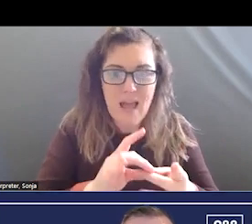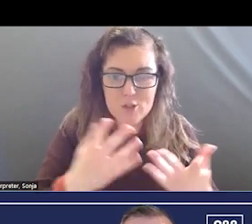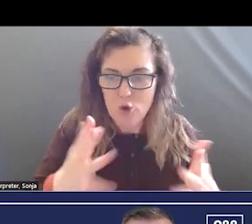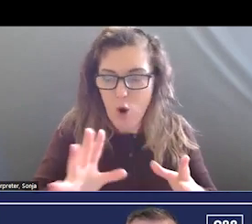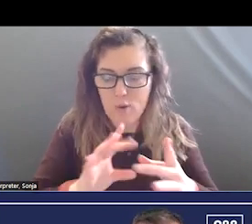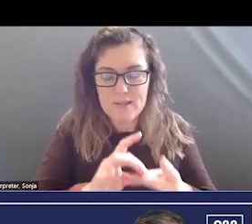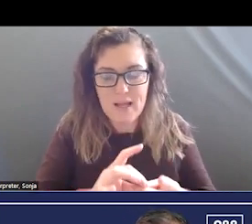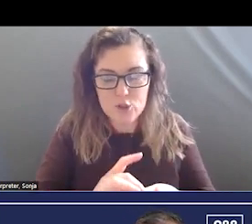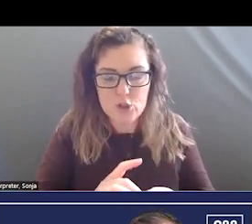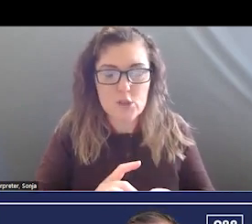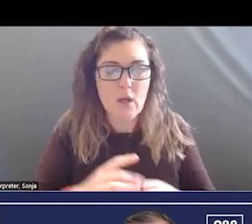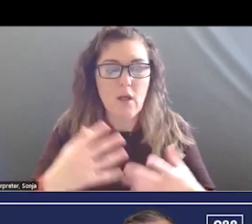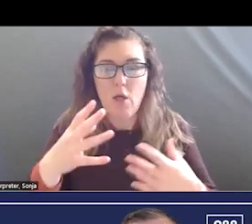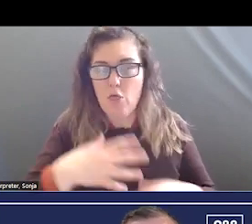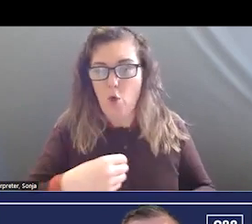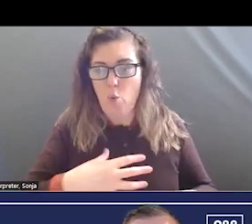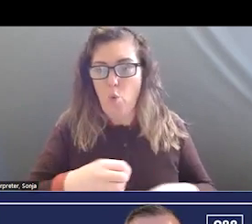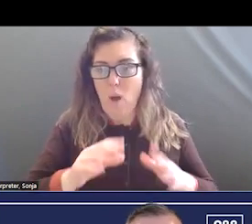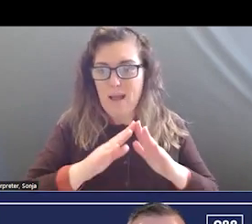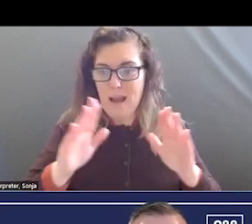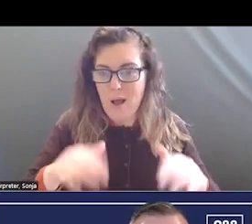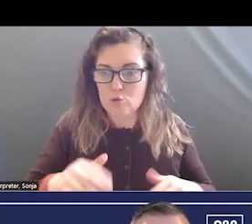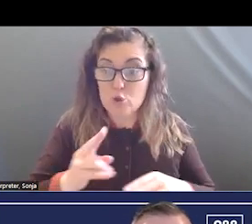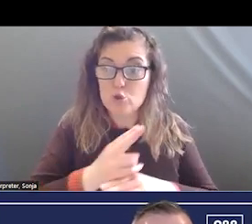THE WHITE HOUSE. IT USES SOME OF THE FRAMING THAT HAS BEEN USED BEFORE.